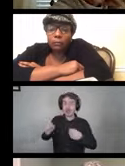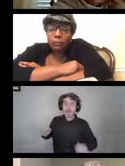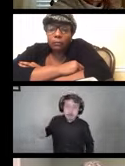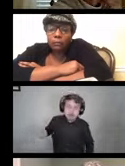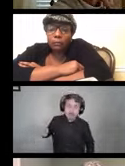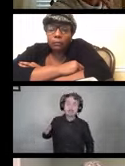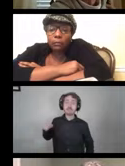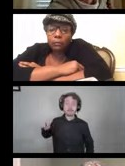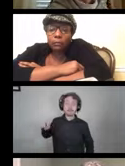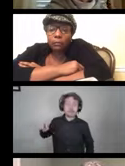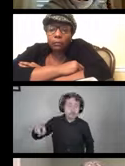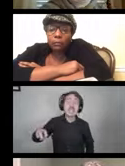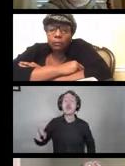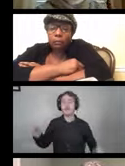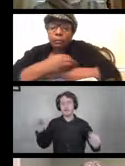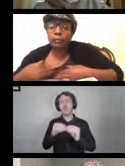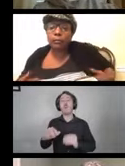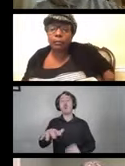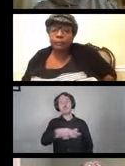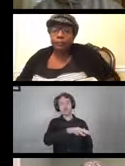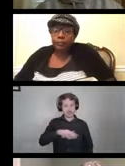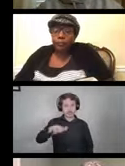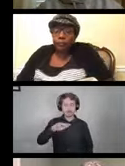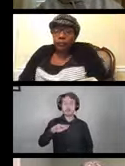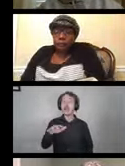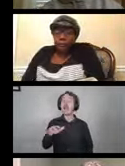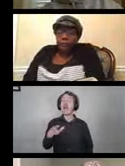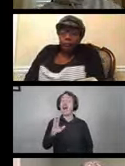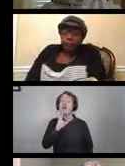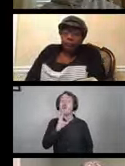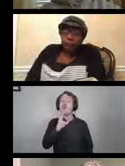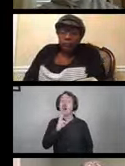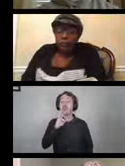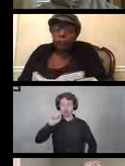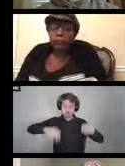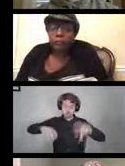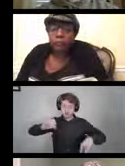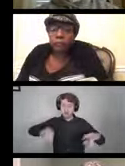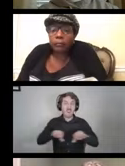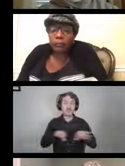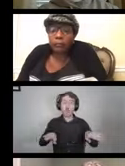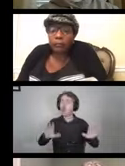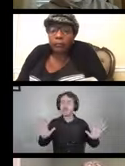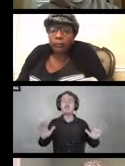Protect the floors if needed with a water proof tarp. Have a sink and faucet nearby.